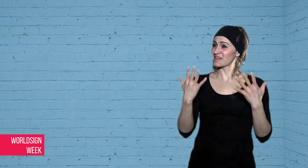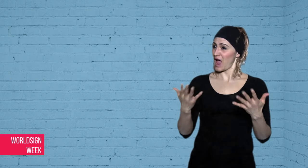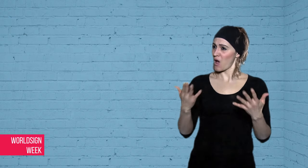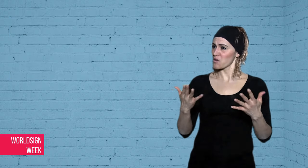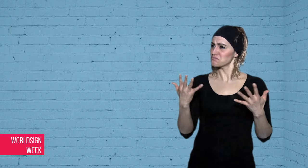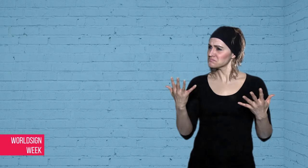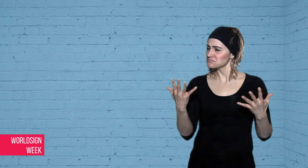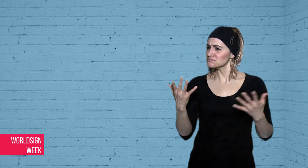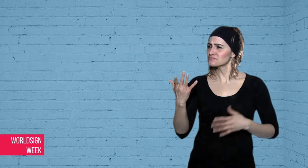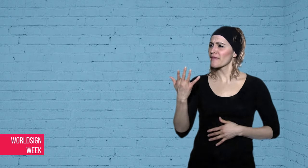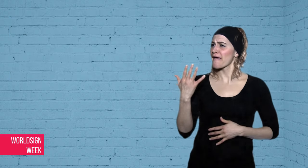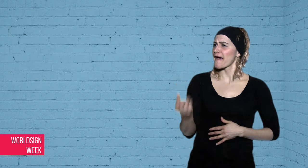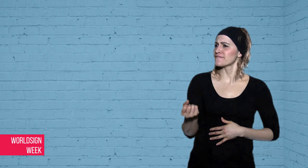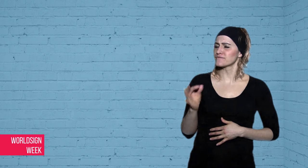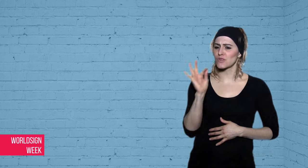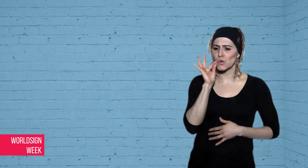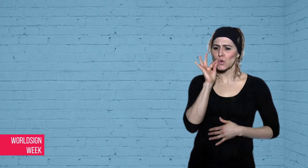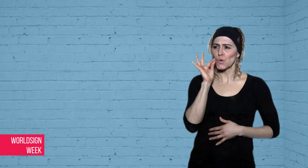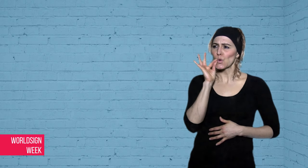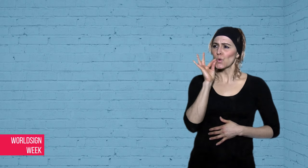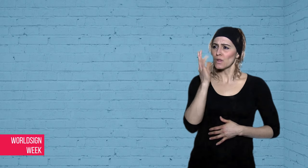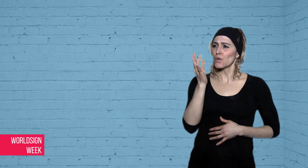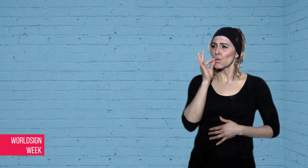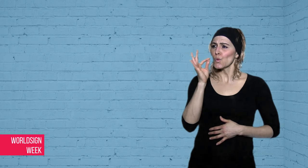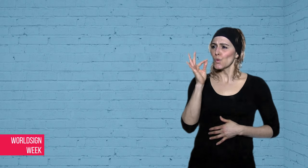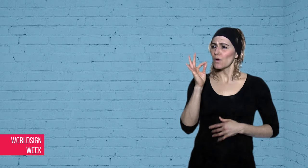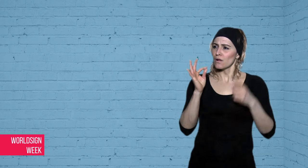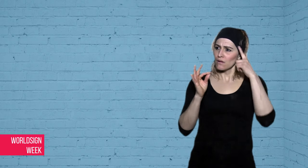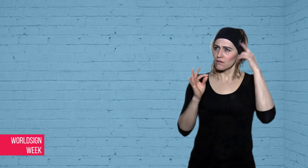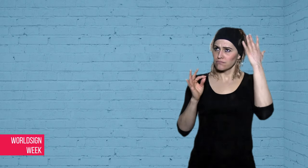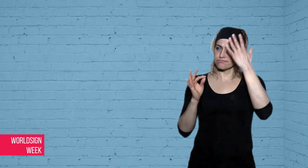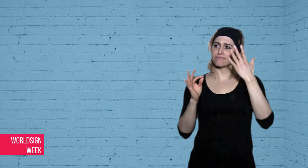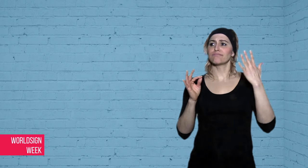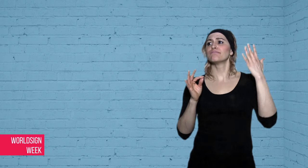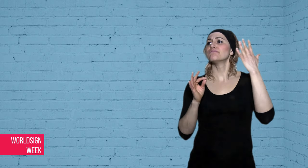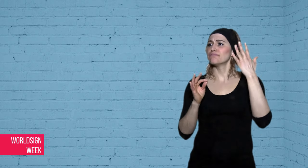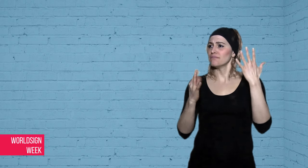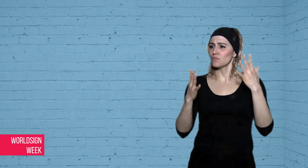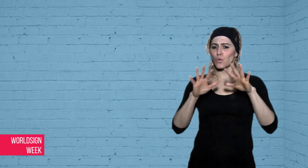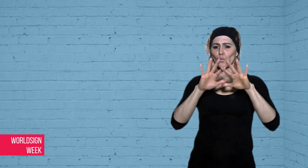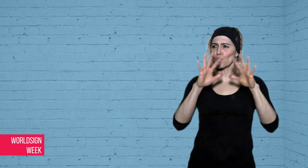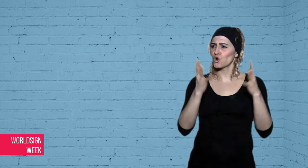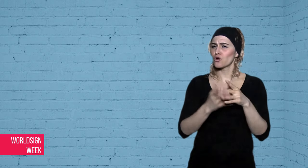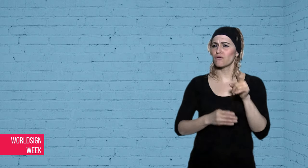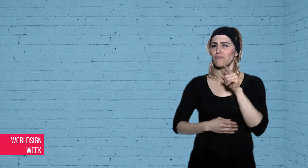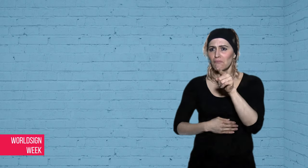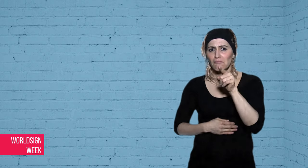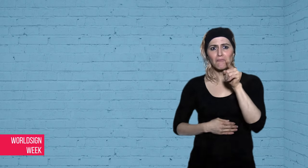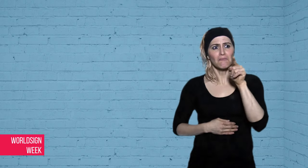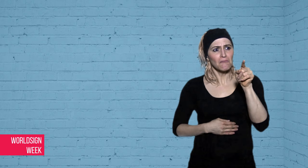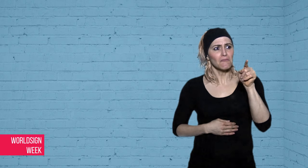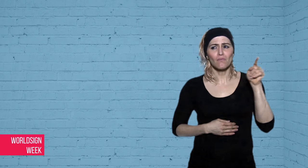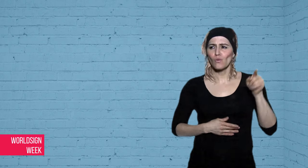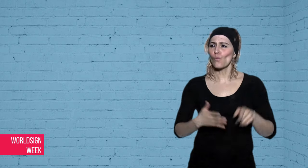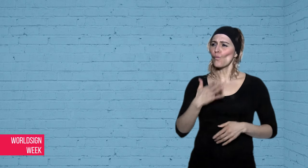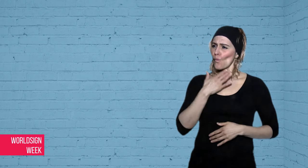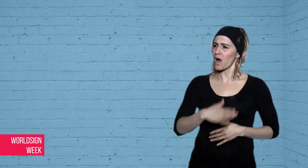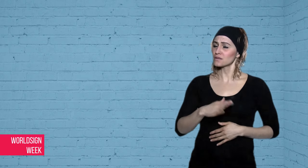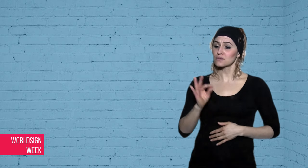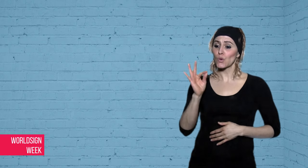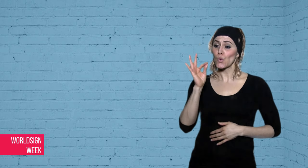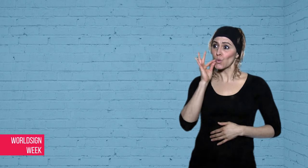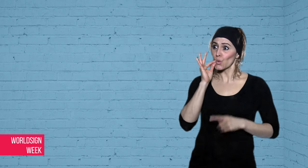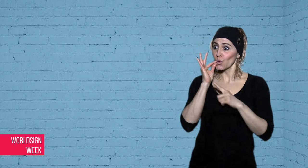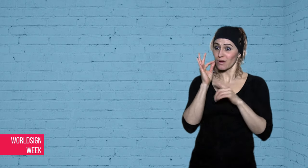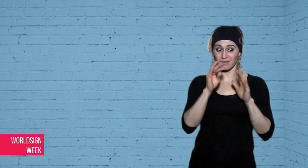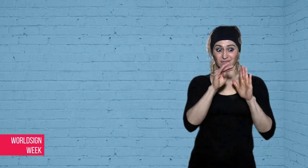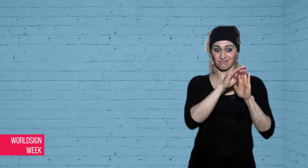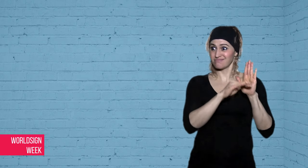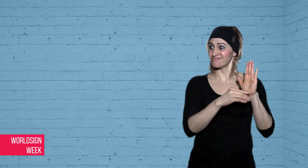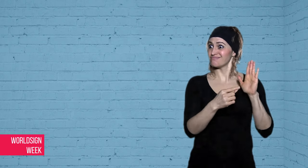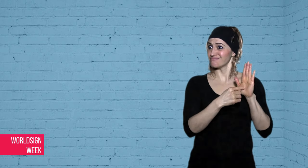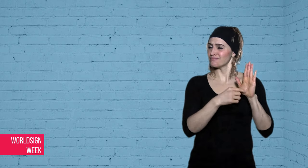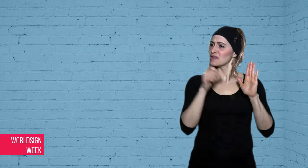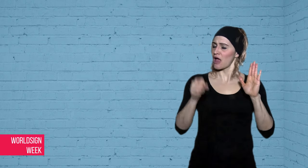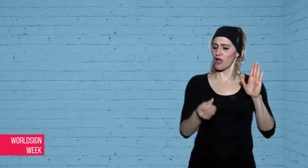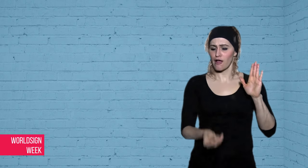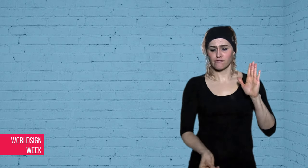Next story - Global marijuana legalization